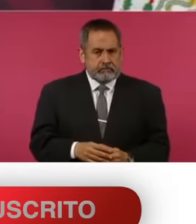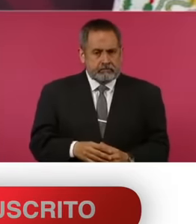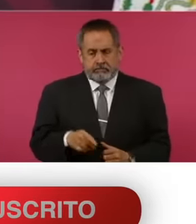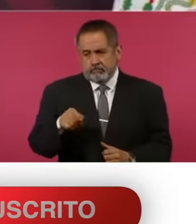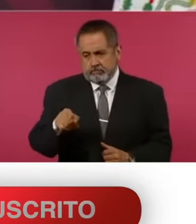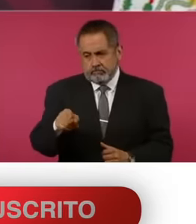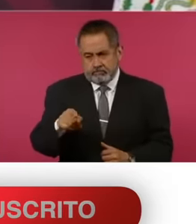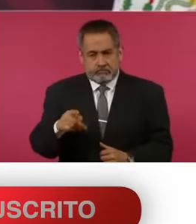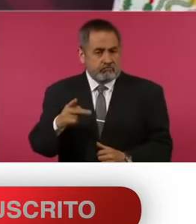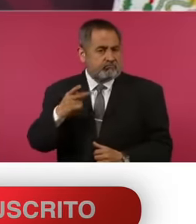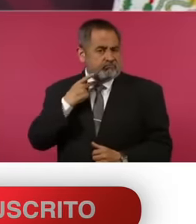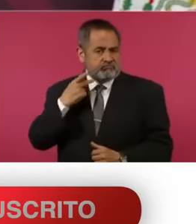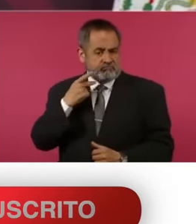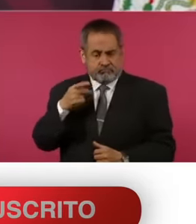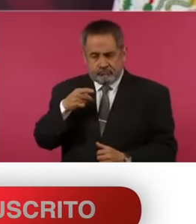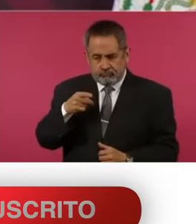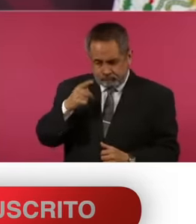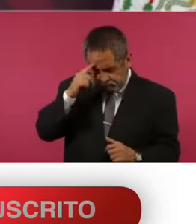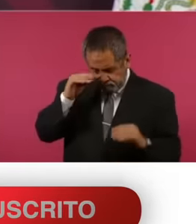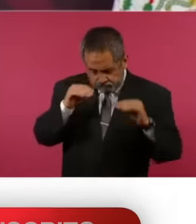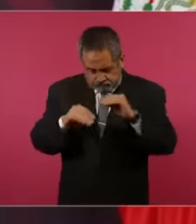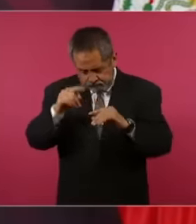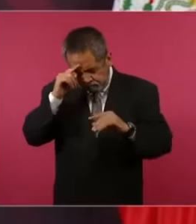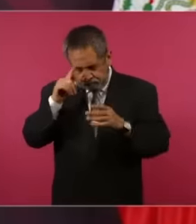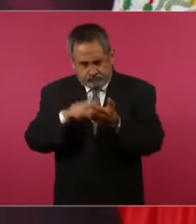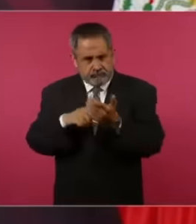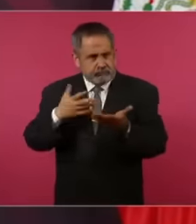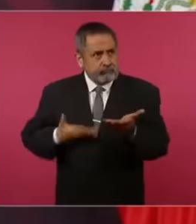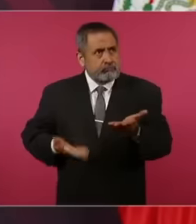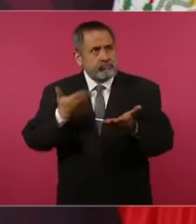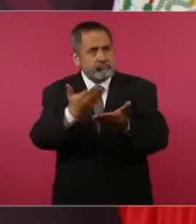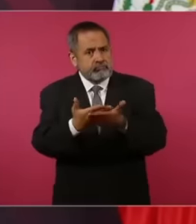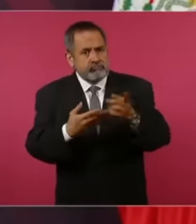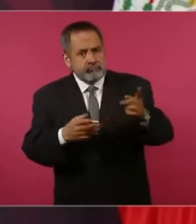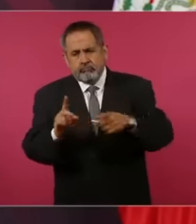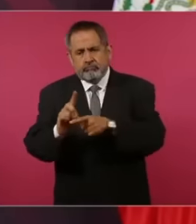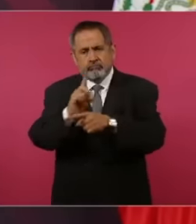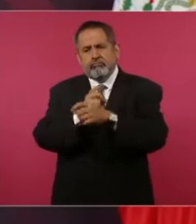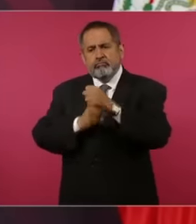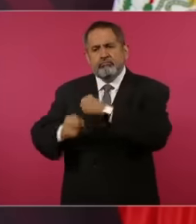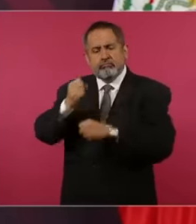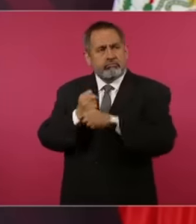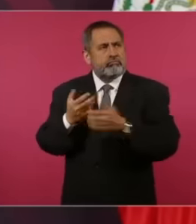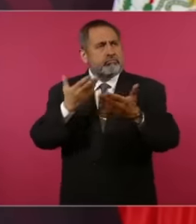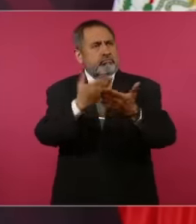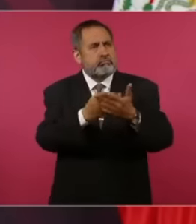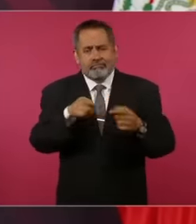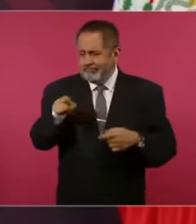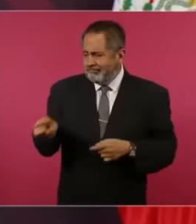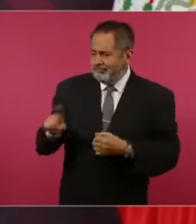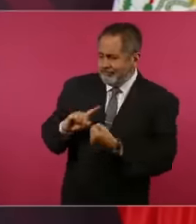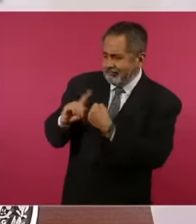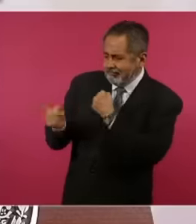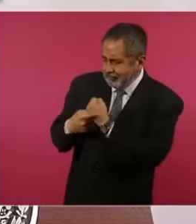a policy like the one we have been proposing for years to address the causes of migration.